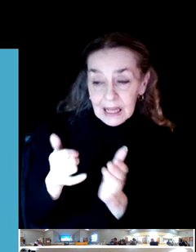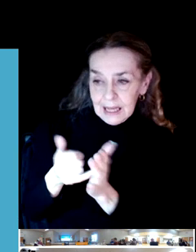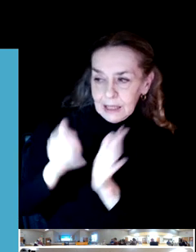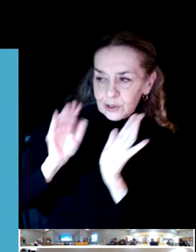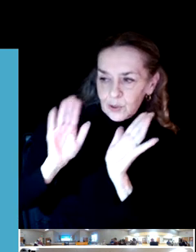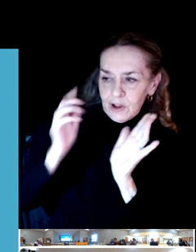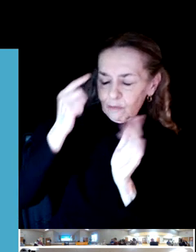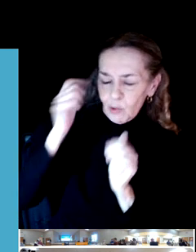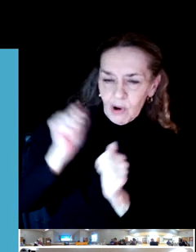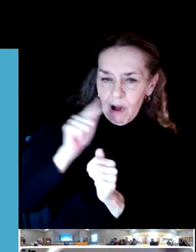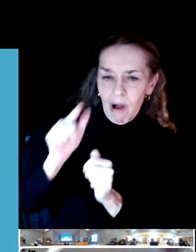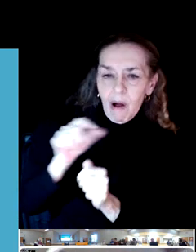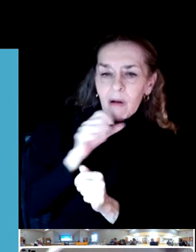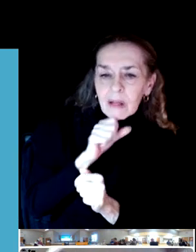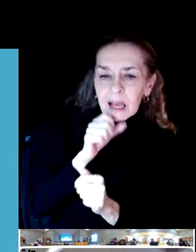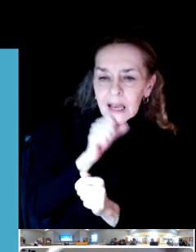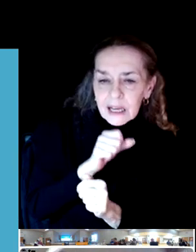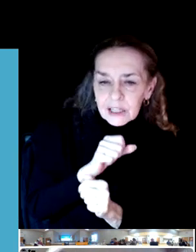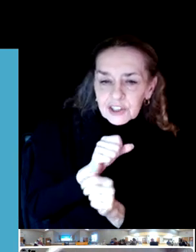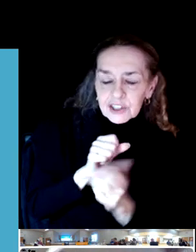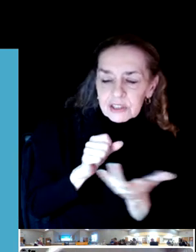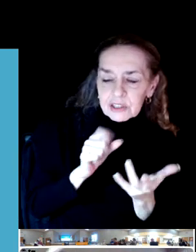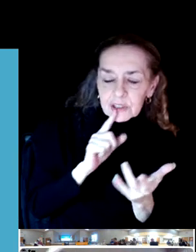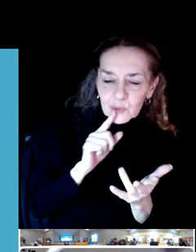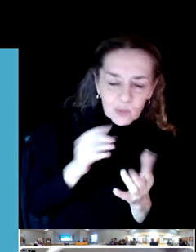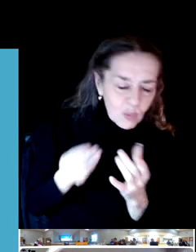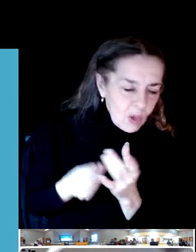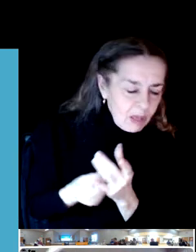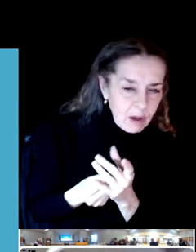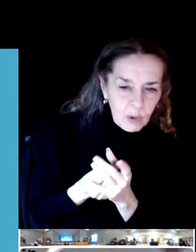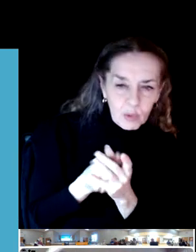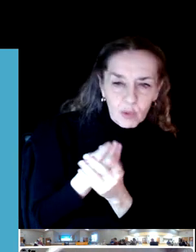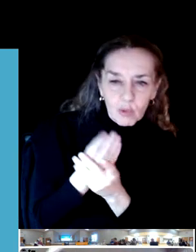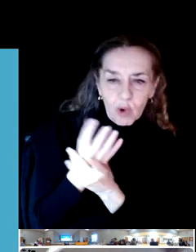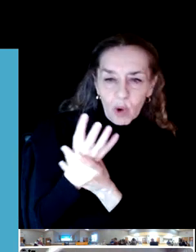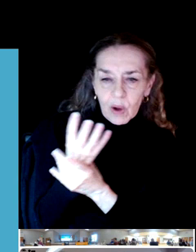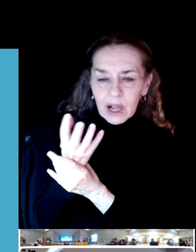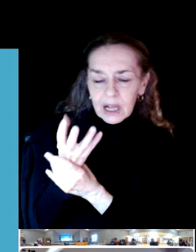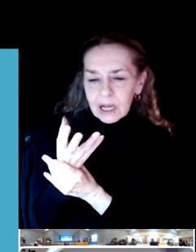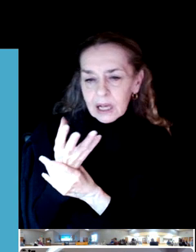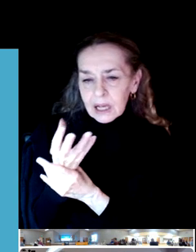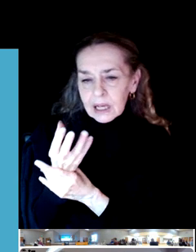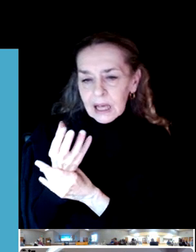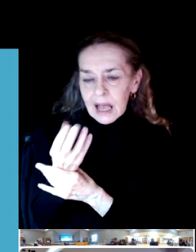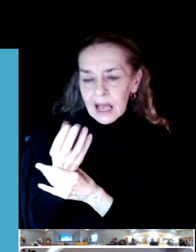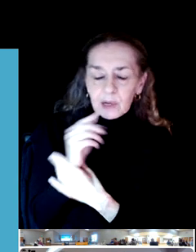It's a safe sport and it's growing exponentially and it has a dedicated community.